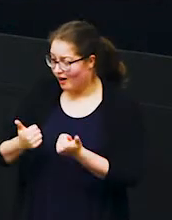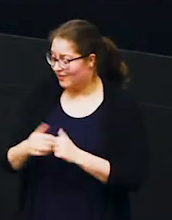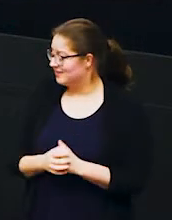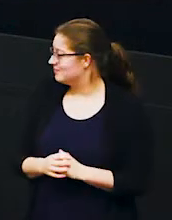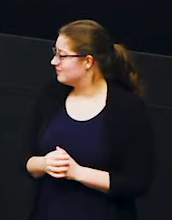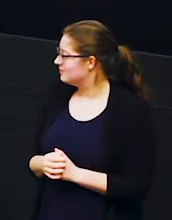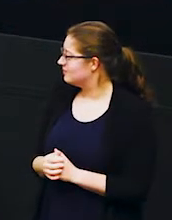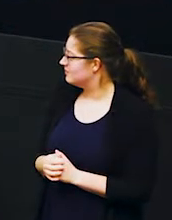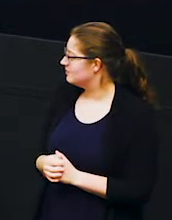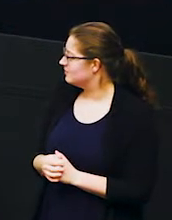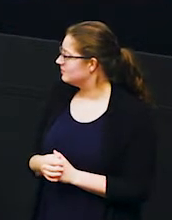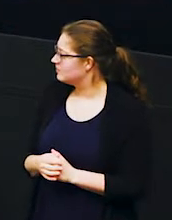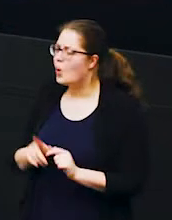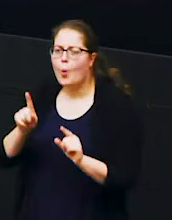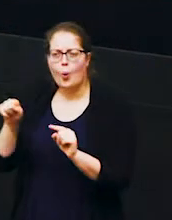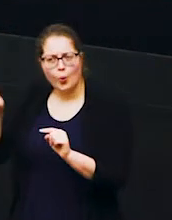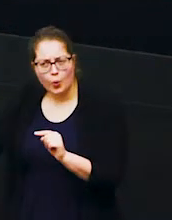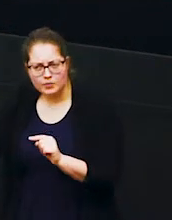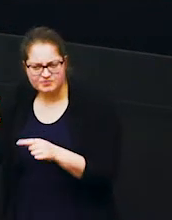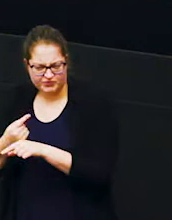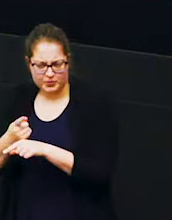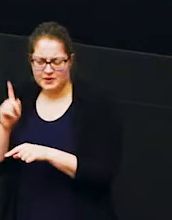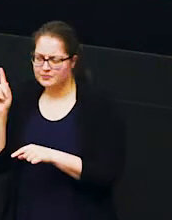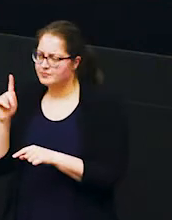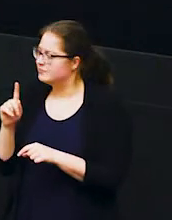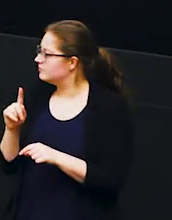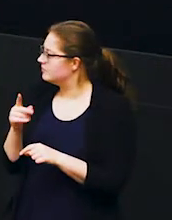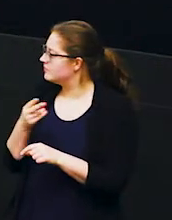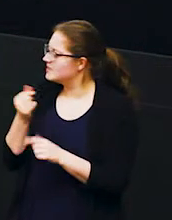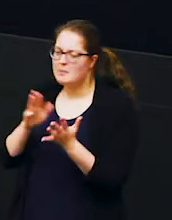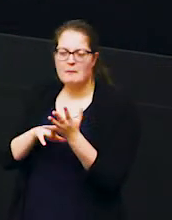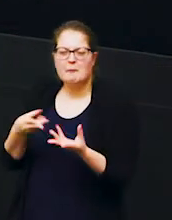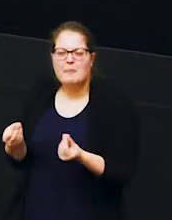now actually just while we're here you can see a couple of these elephants mud bathing so this this